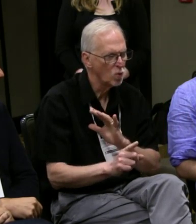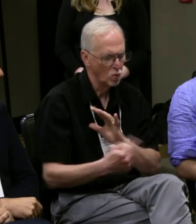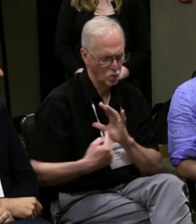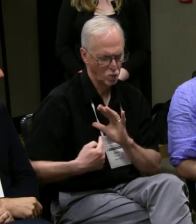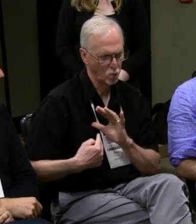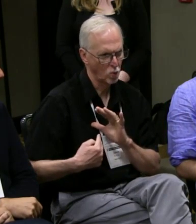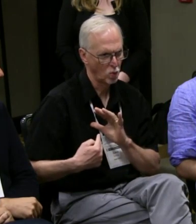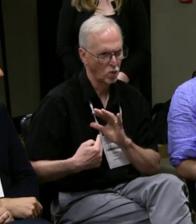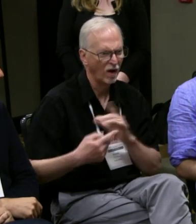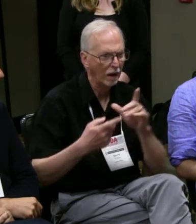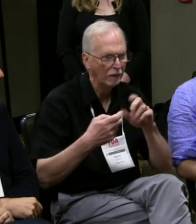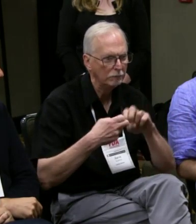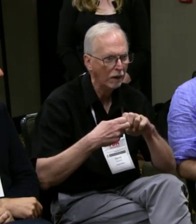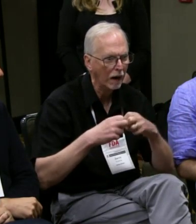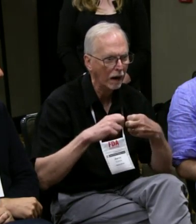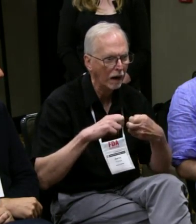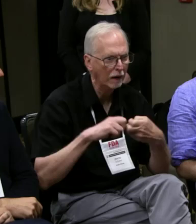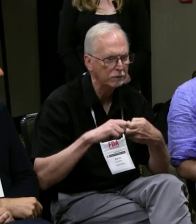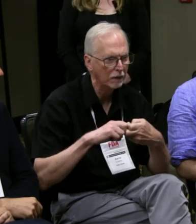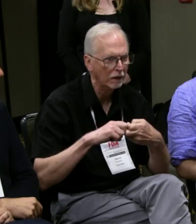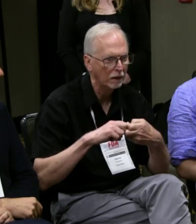look at the different resources we have.